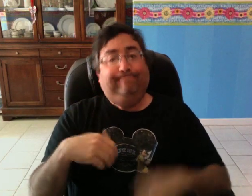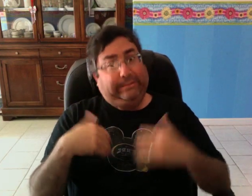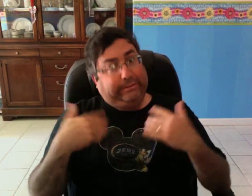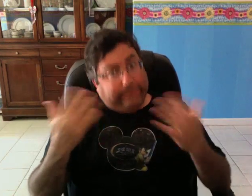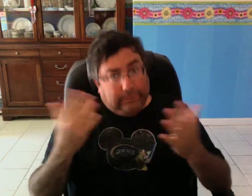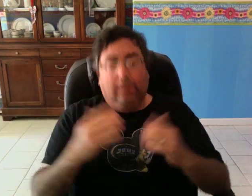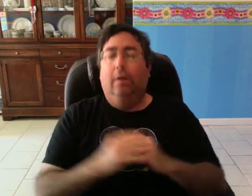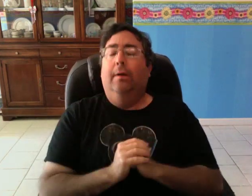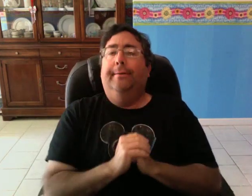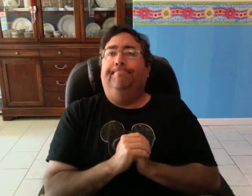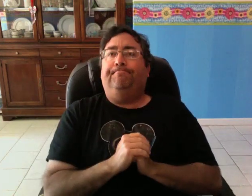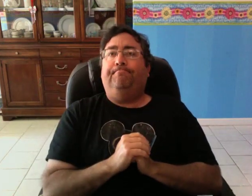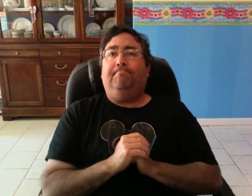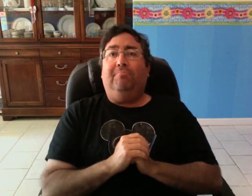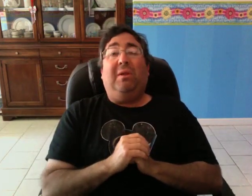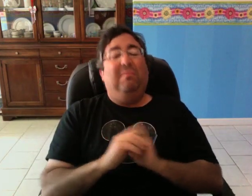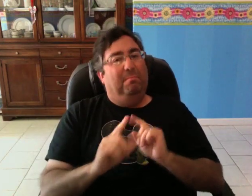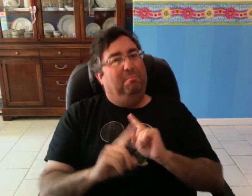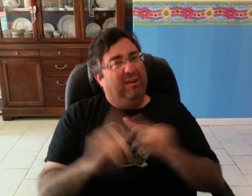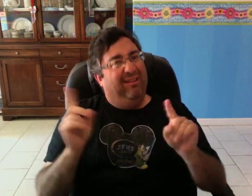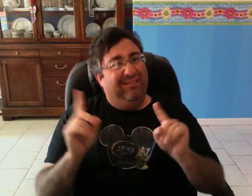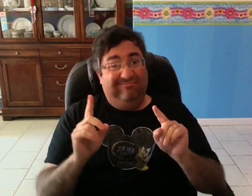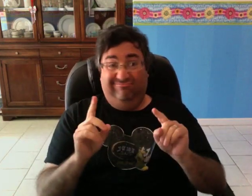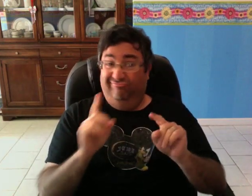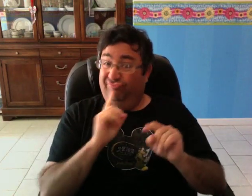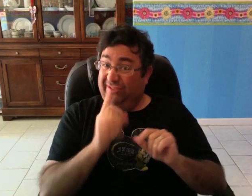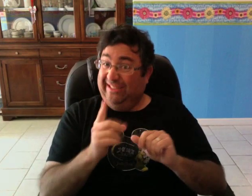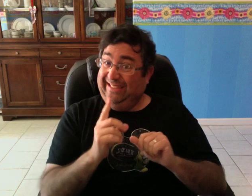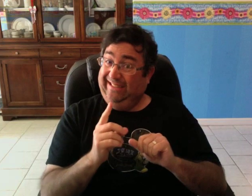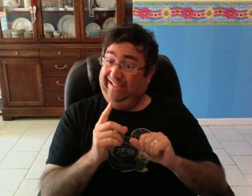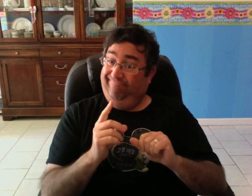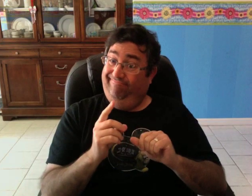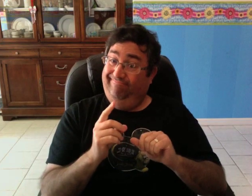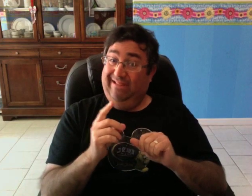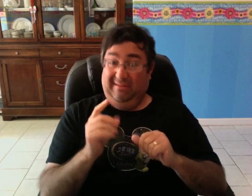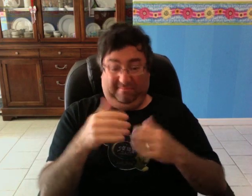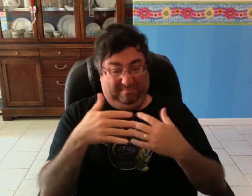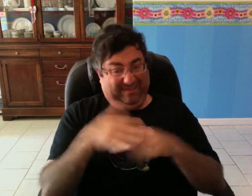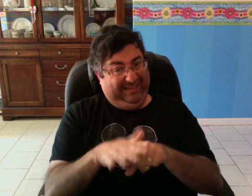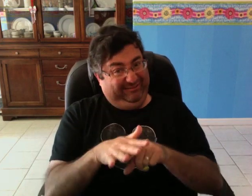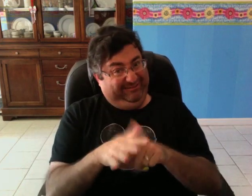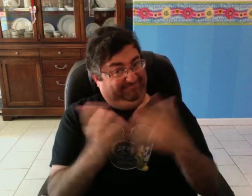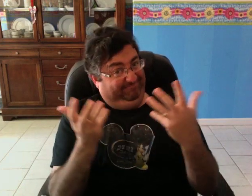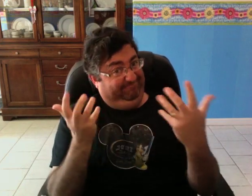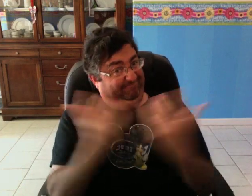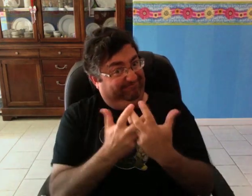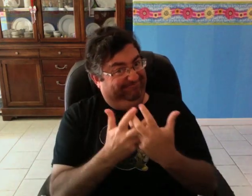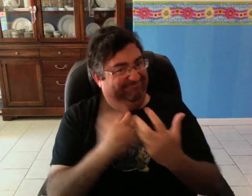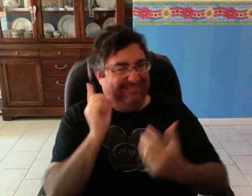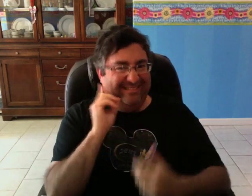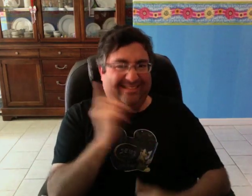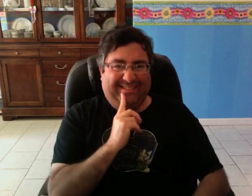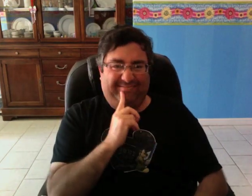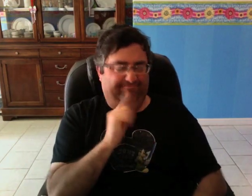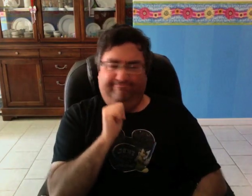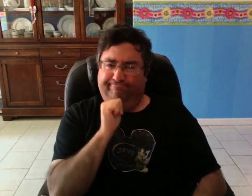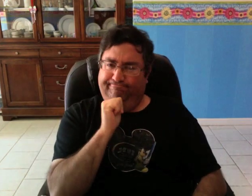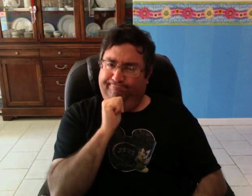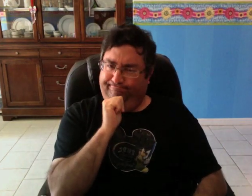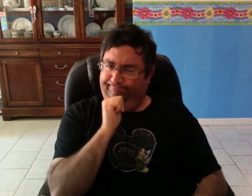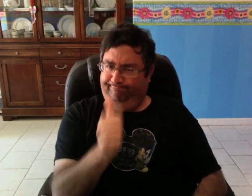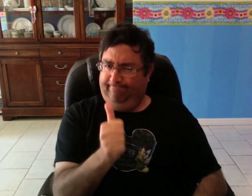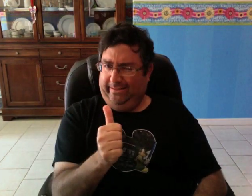But does mainstreaming fit Deaf people's needs? No, it doesnt.